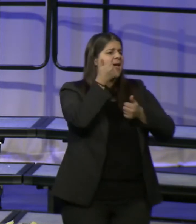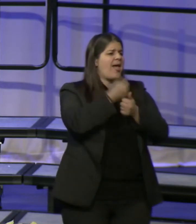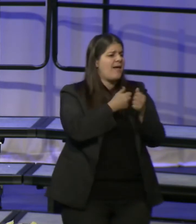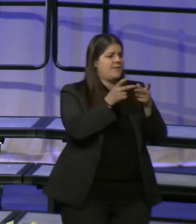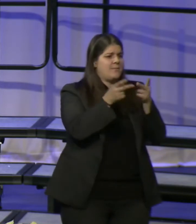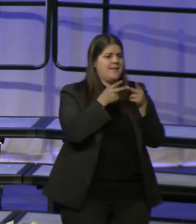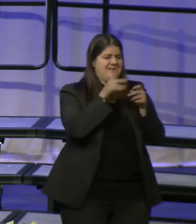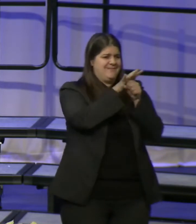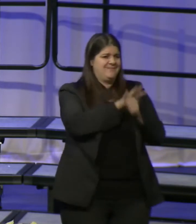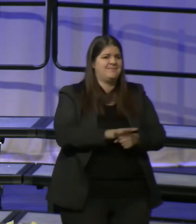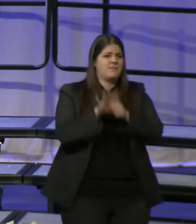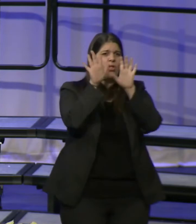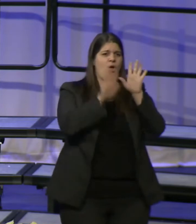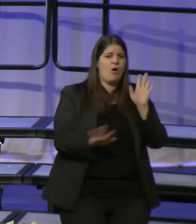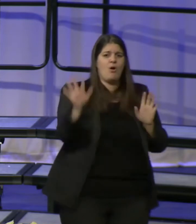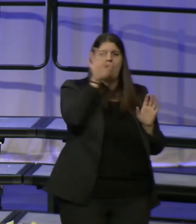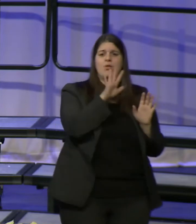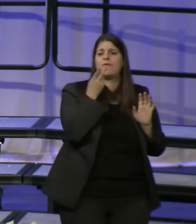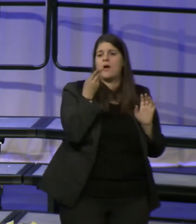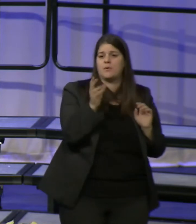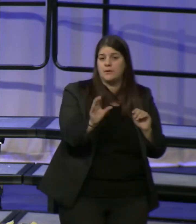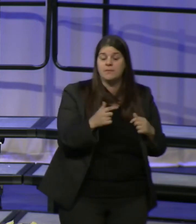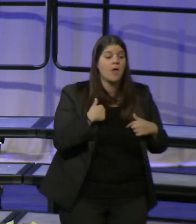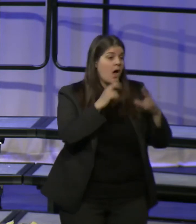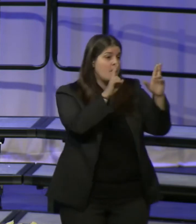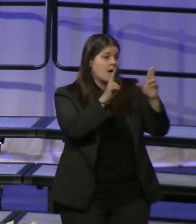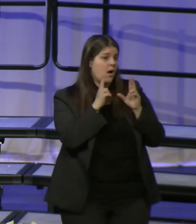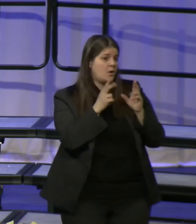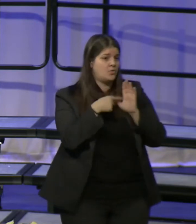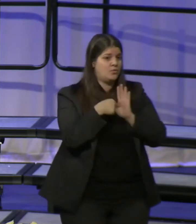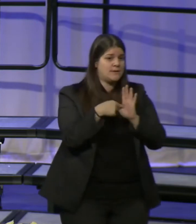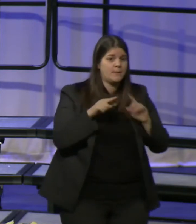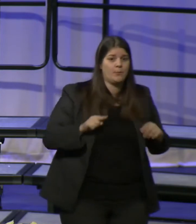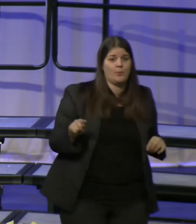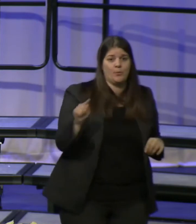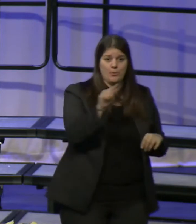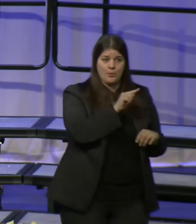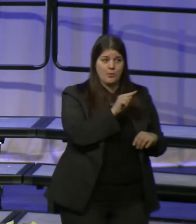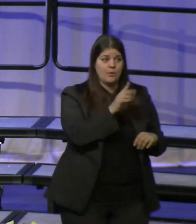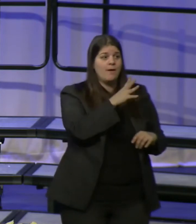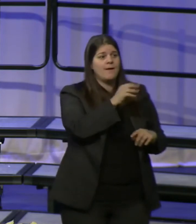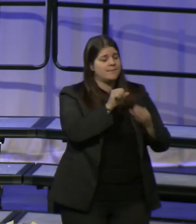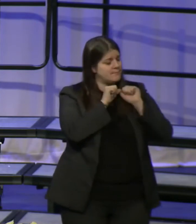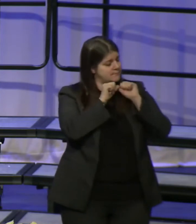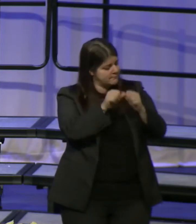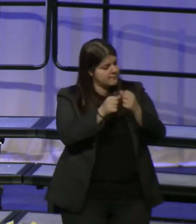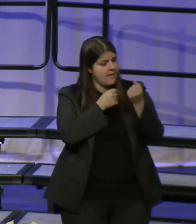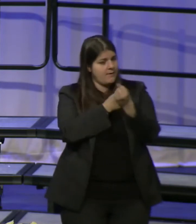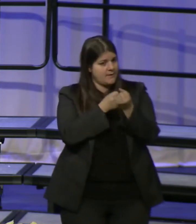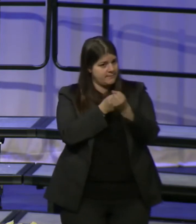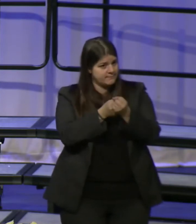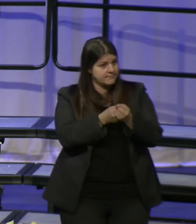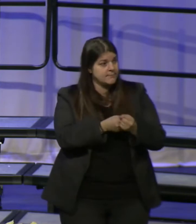county. I'm honored to be your representative and tireless advocate and I commit to you